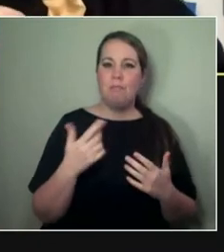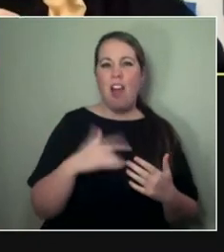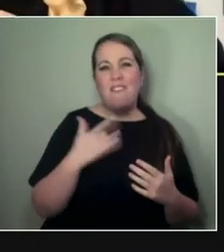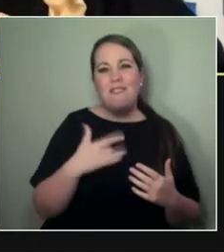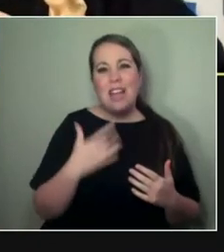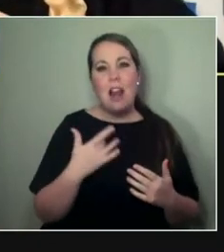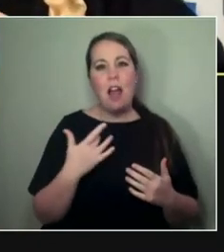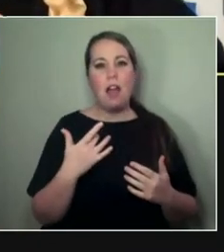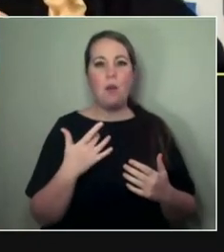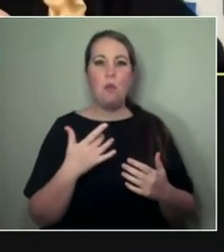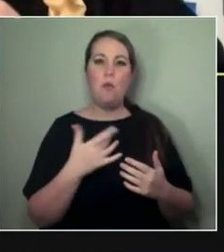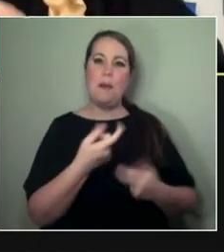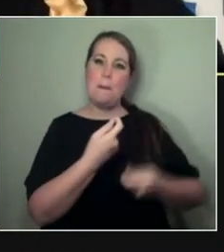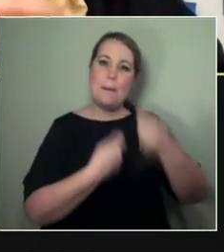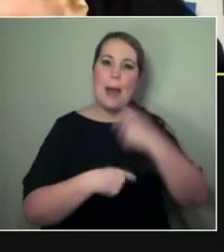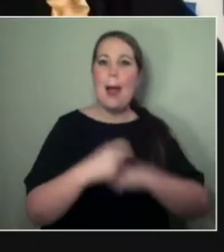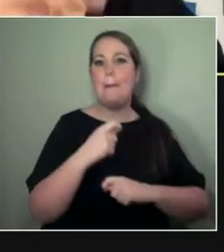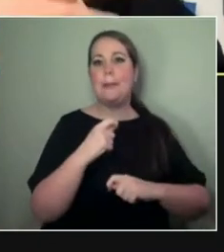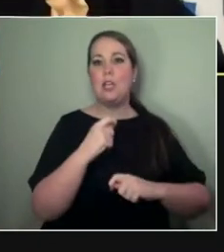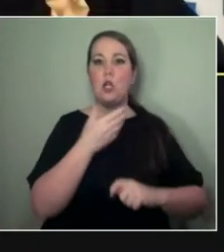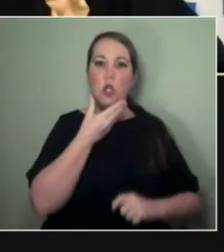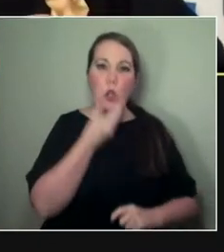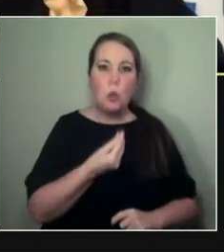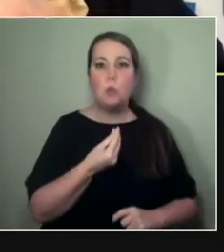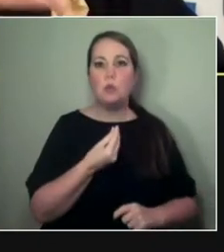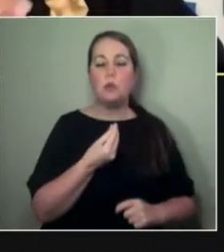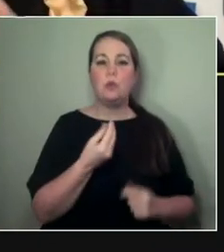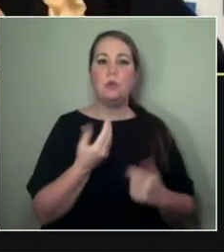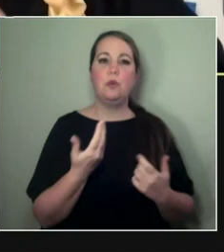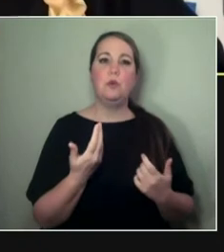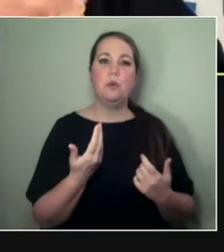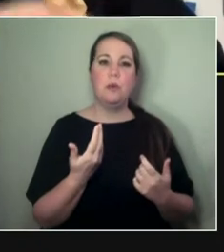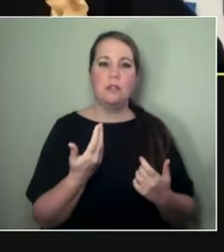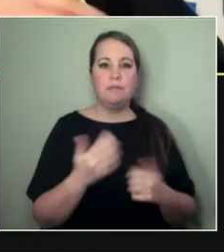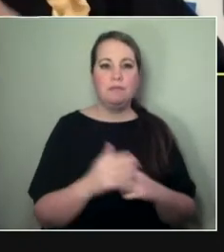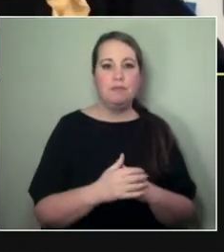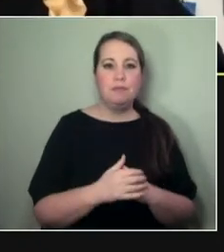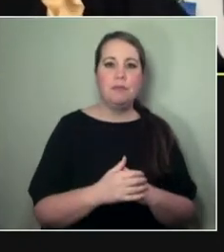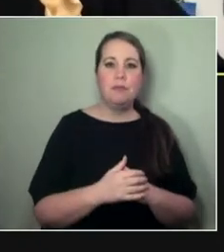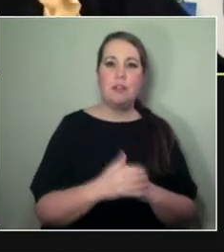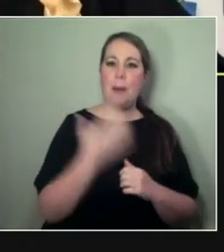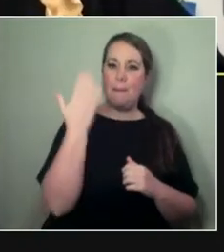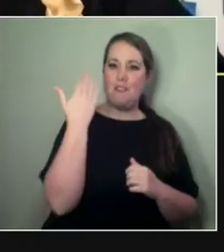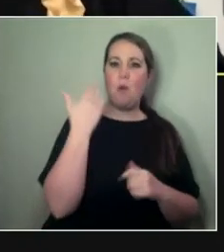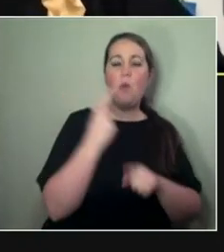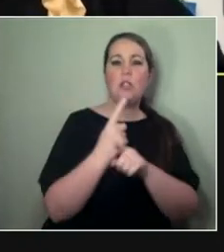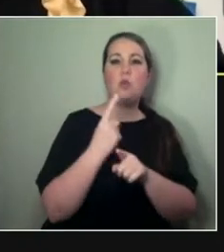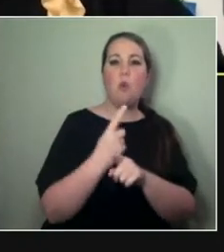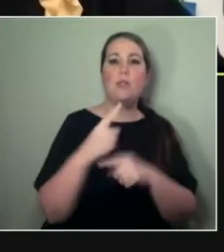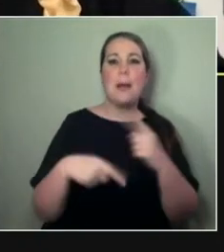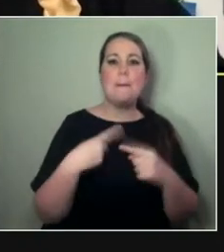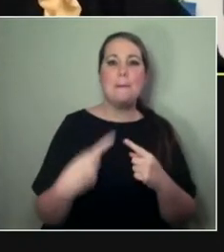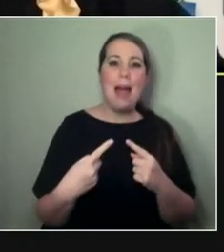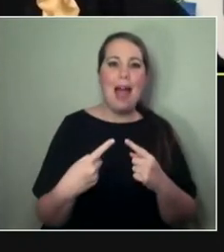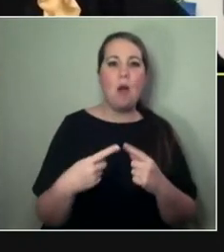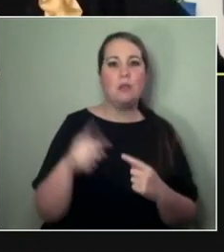We talked about being in the diaspora from the UK, but I now feel like I'm in a different diaspora. (CHUCKLES)